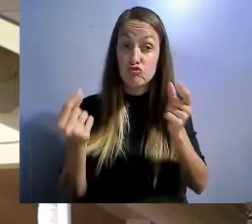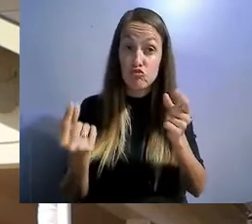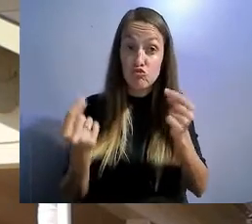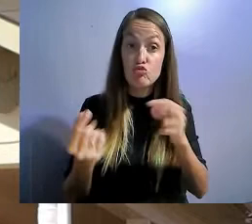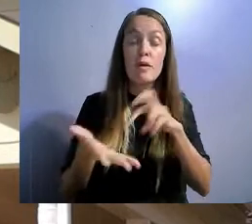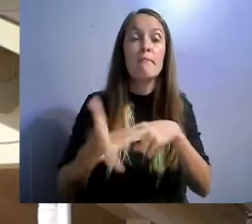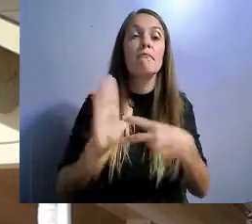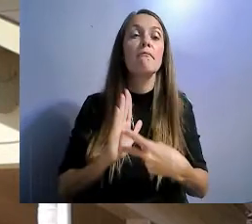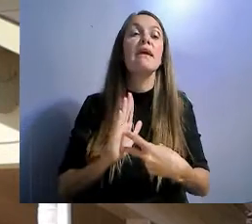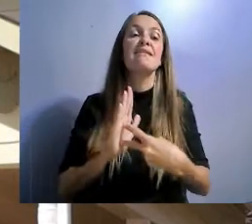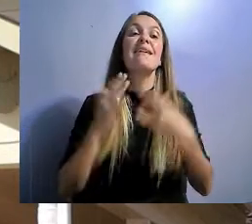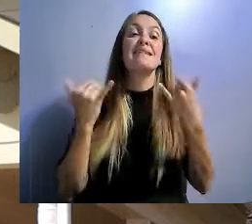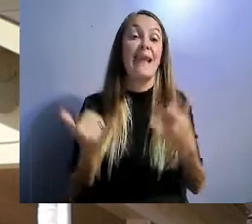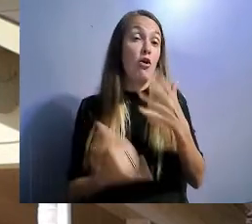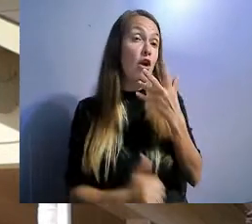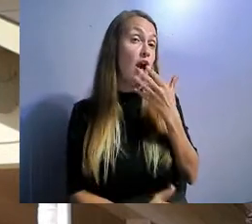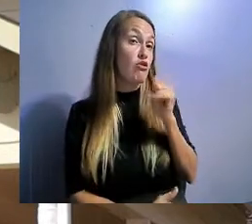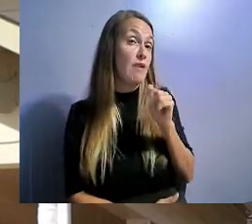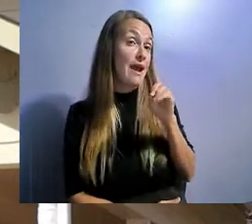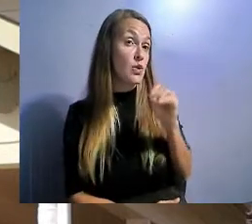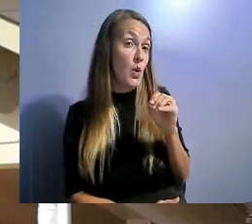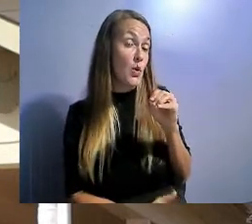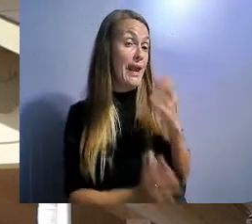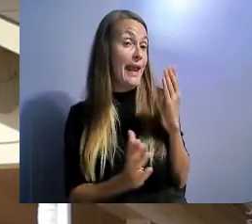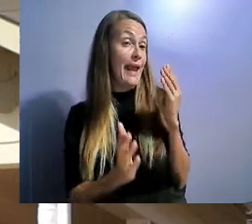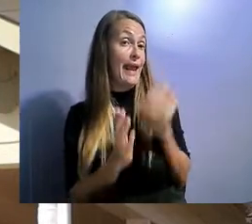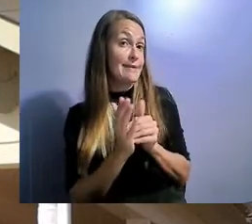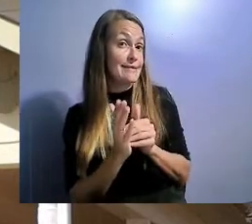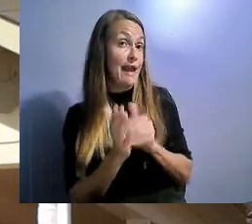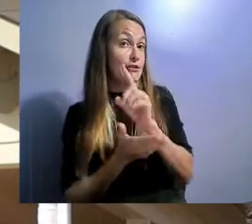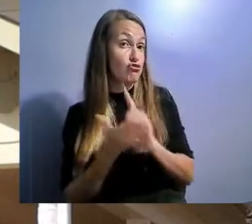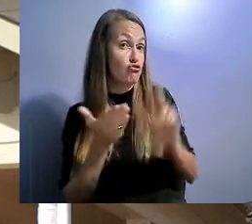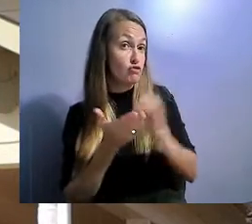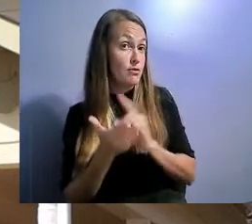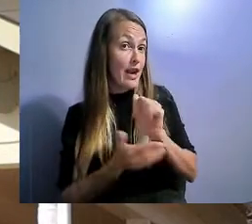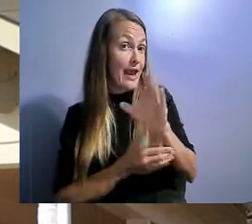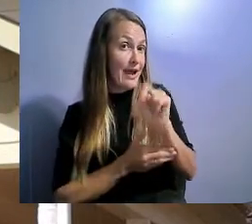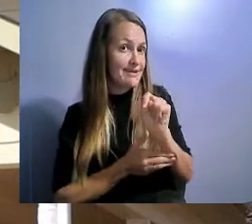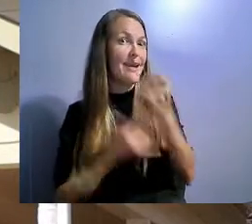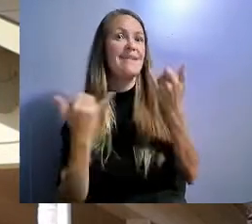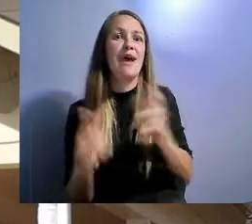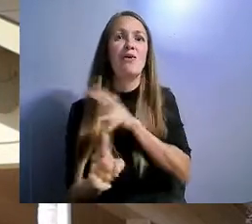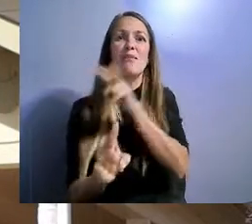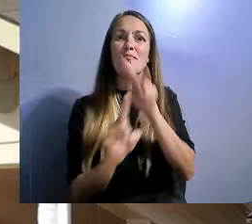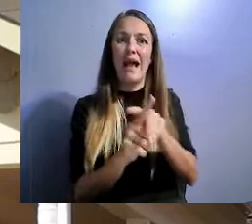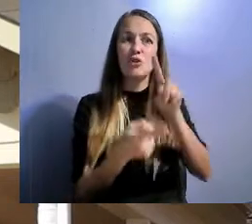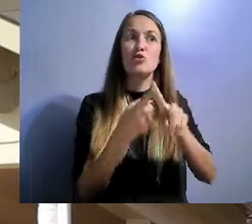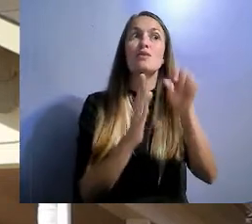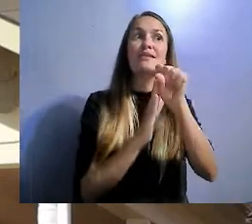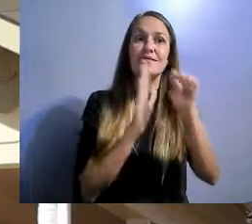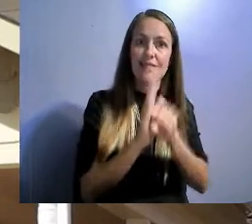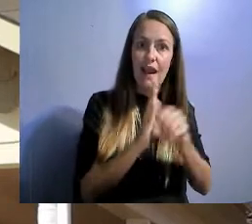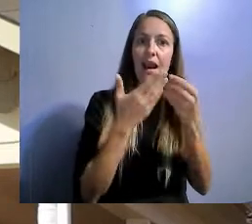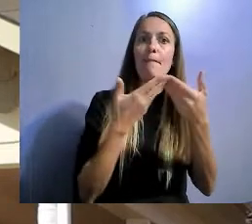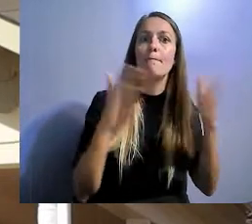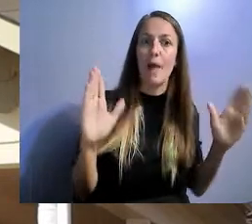applicable to state entities and public entities. Essentially, any political subdivision within the state or even the state itself.